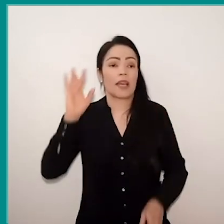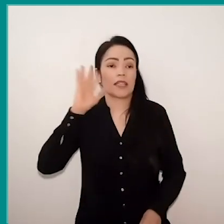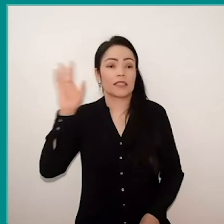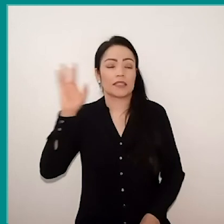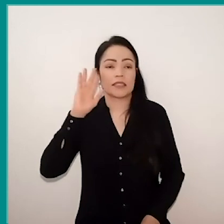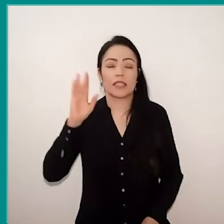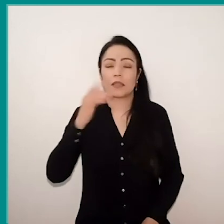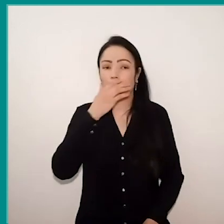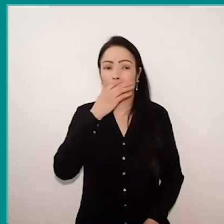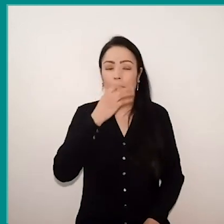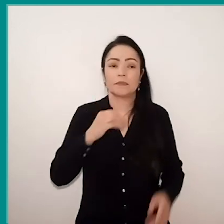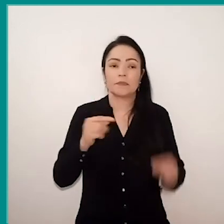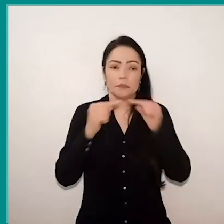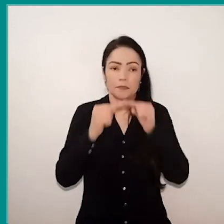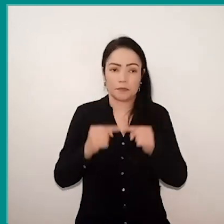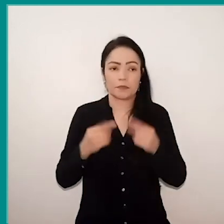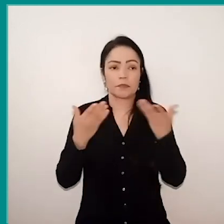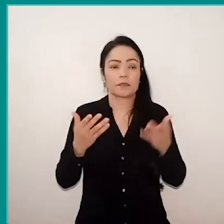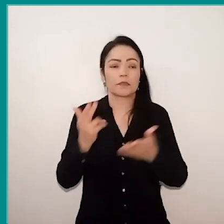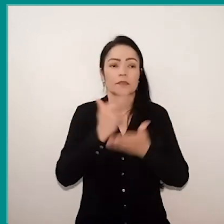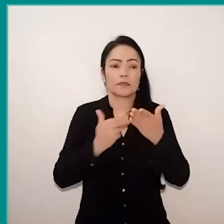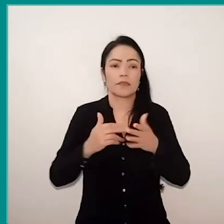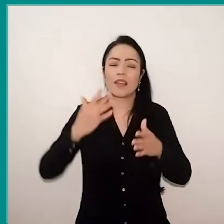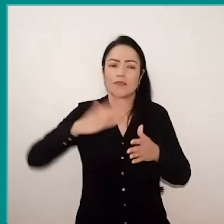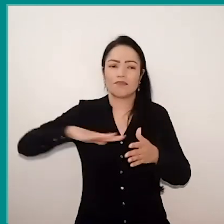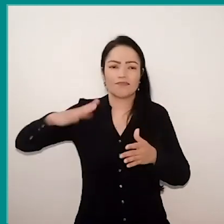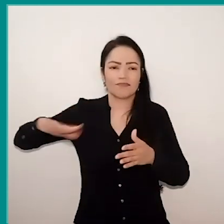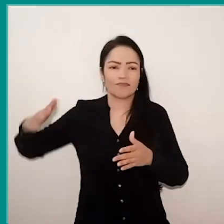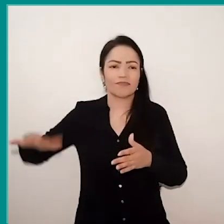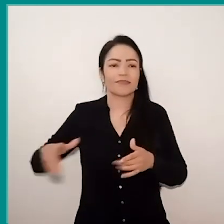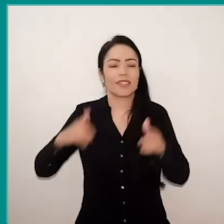I made the sea in this drawing again with the computer